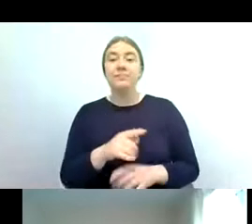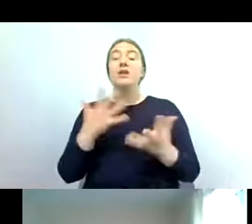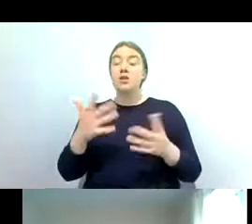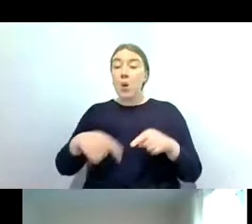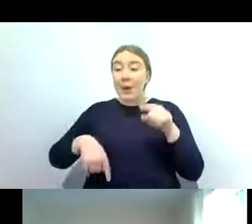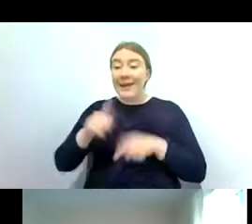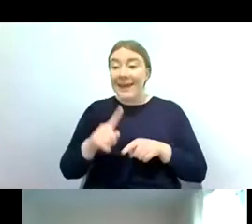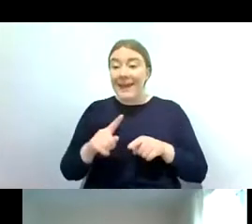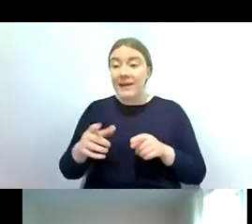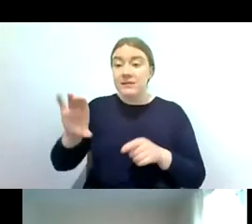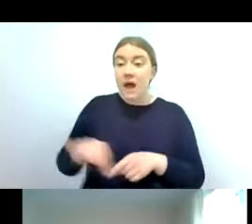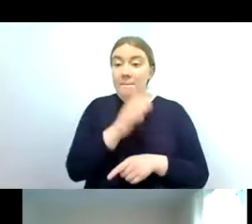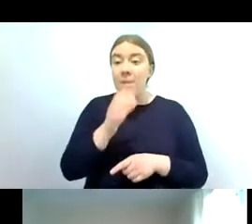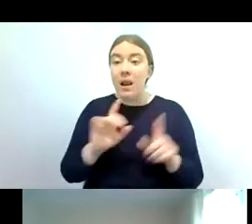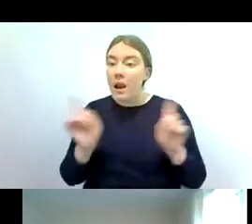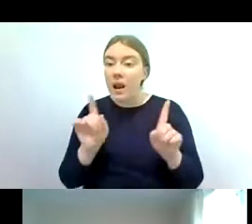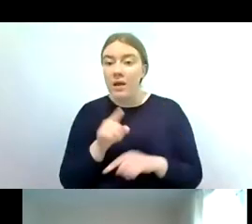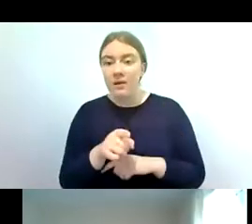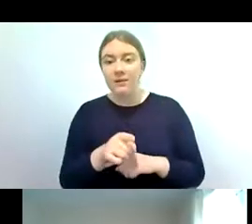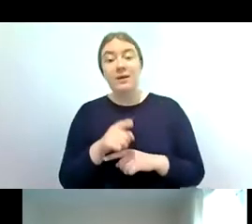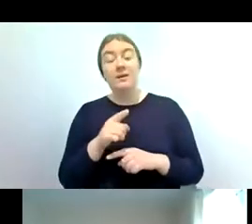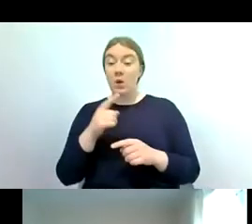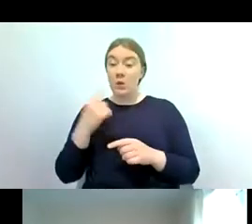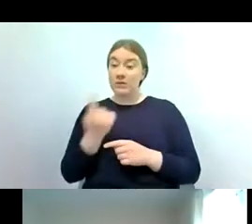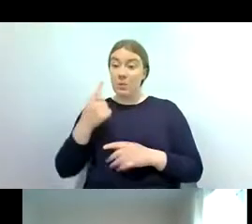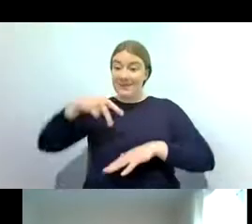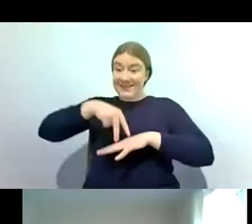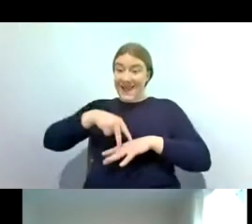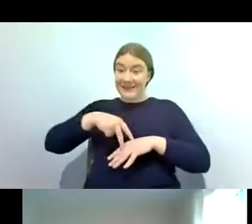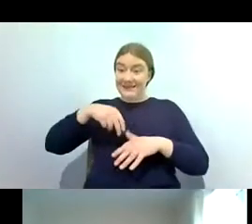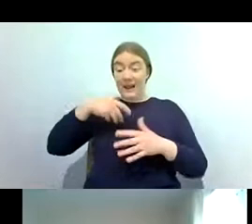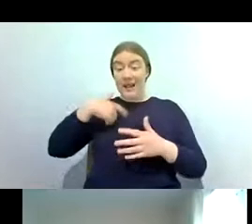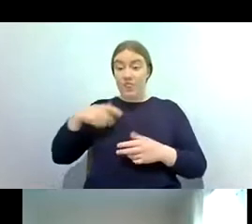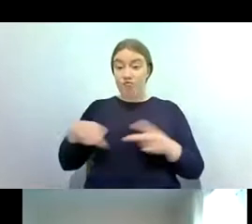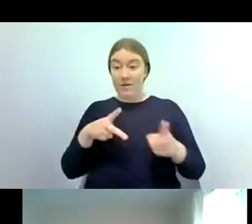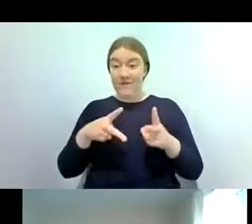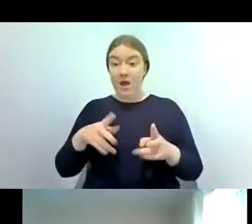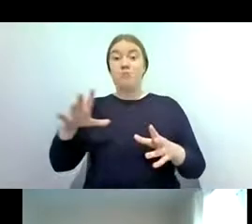and so on this picture we have got somebody in the river who is ready to take a kick sample and